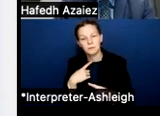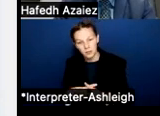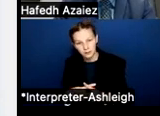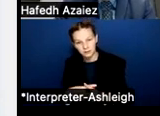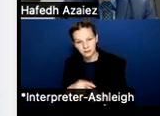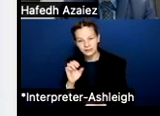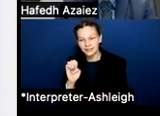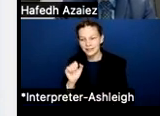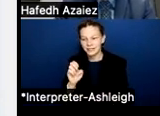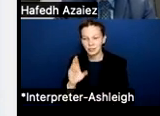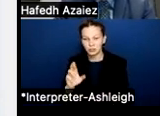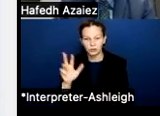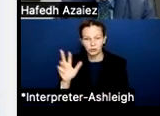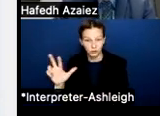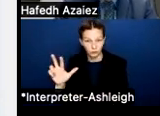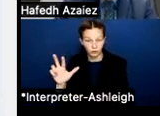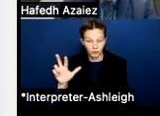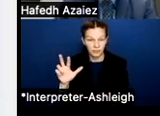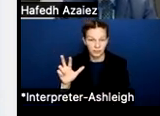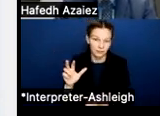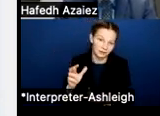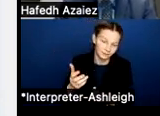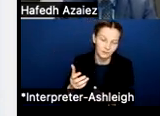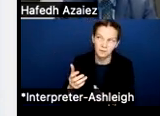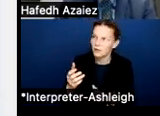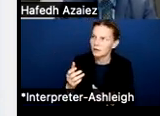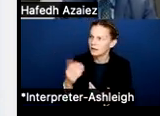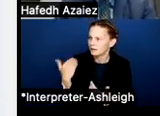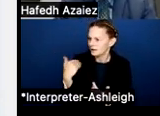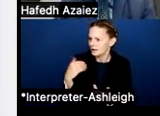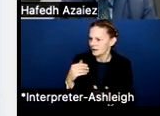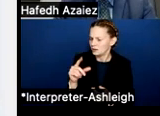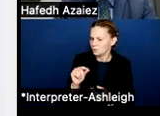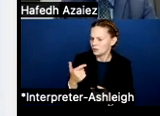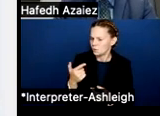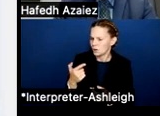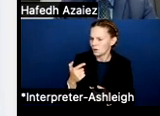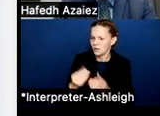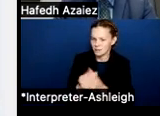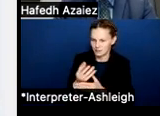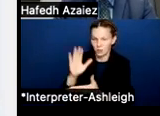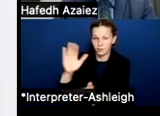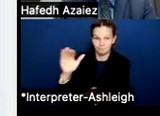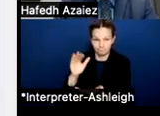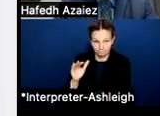School district were given some extra federal money back in spring of 2021. Some school district decided to spend it over two years.